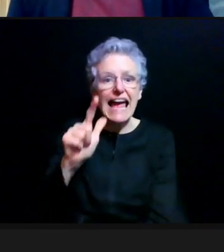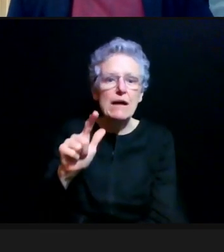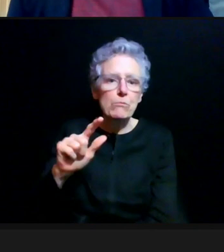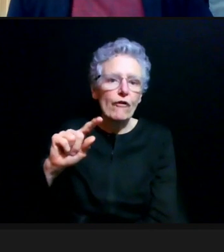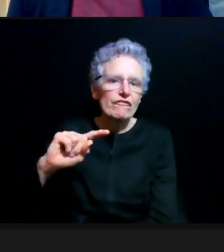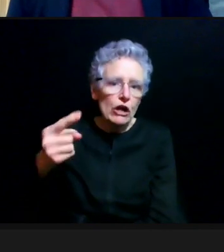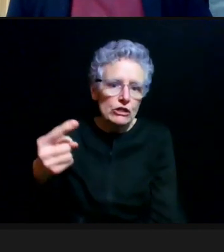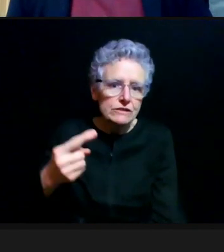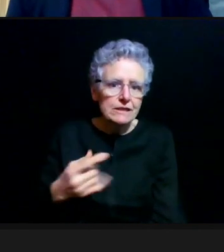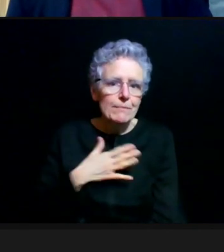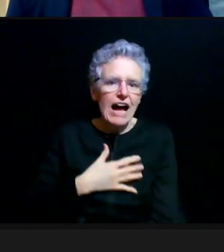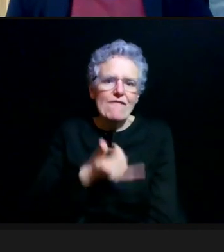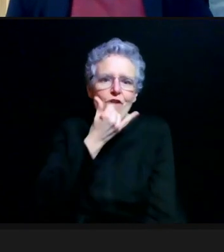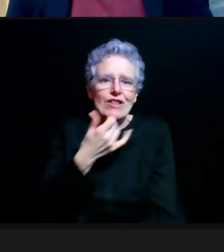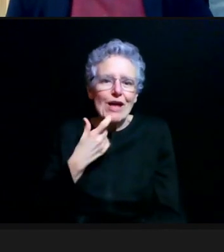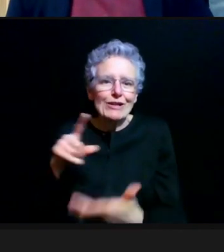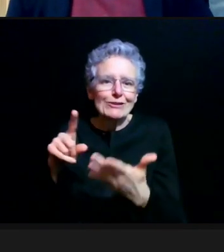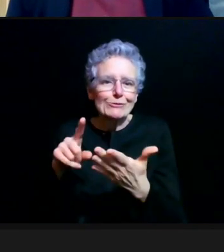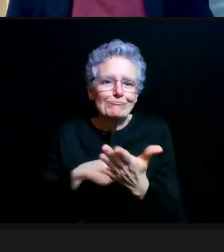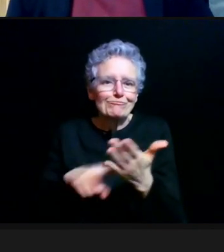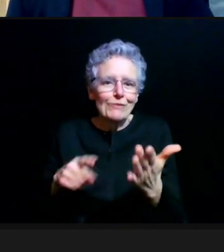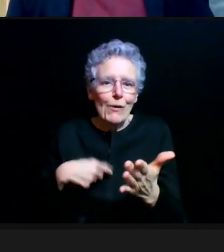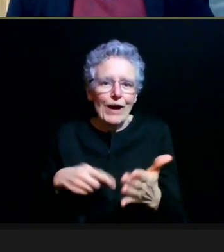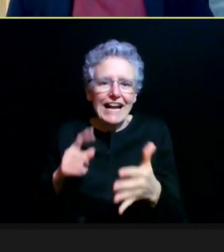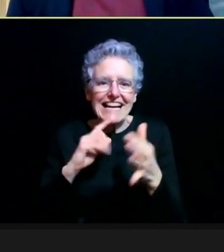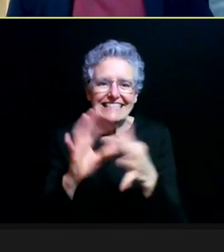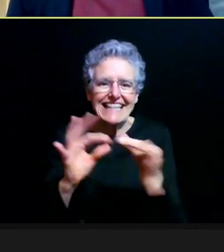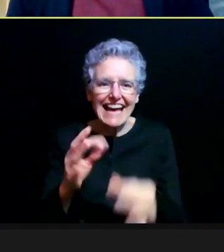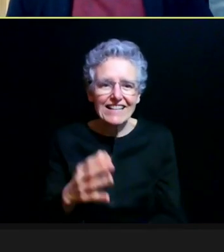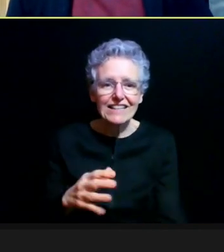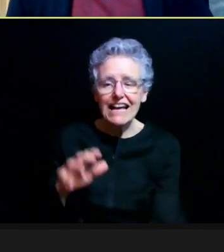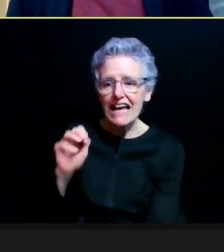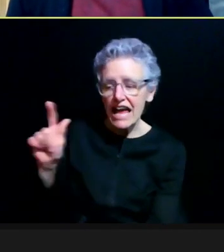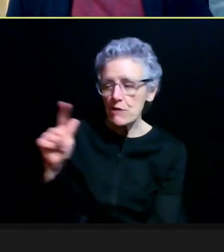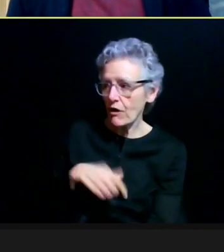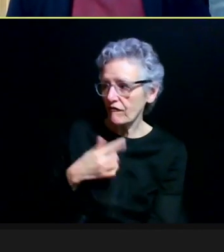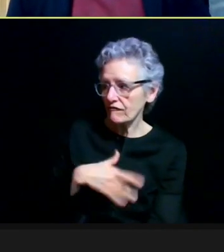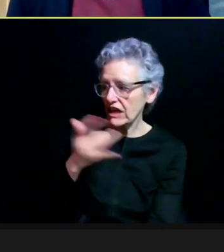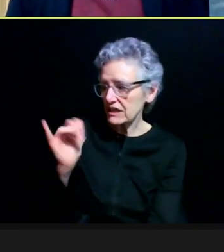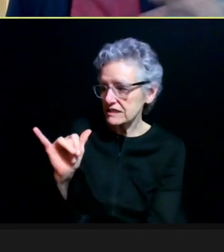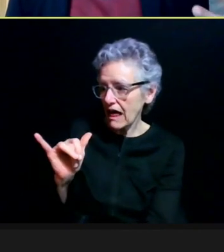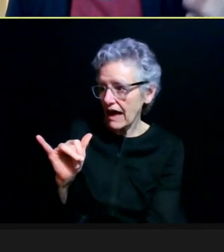I just wanted to correct that. Thank you. Yeah, April feels like a long time from now,